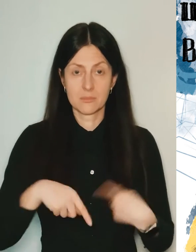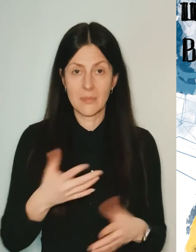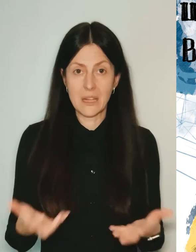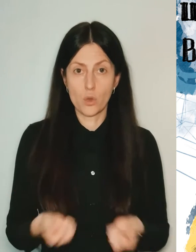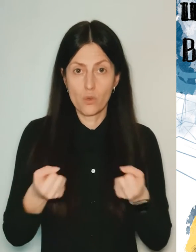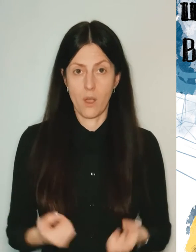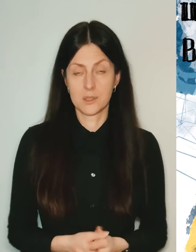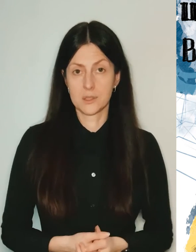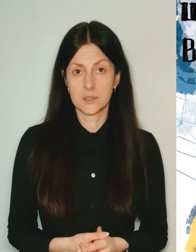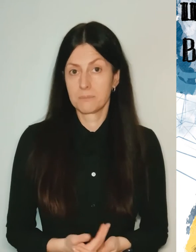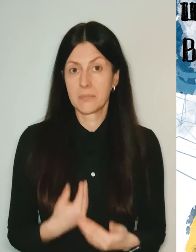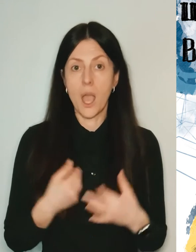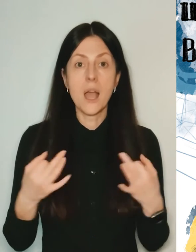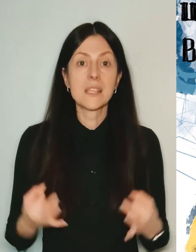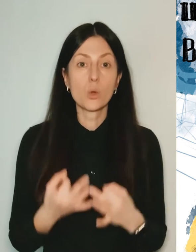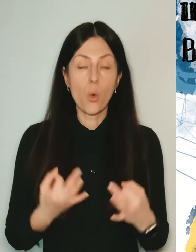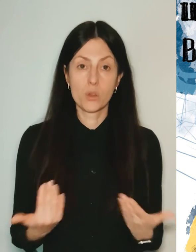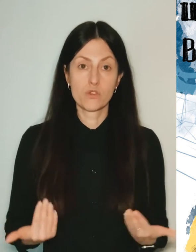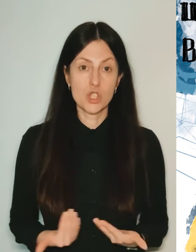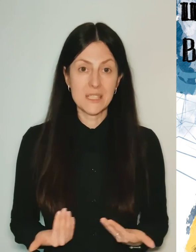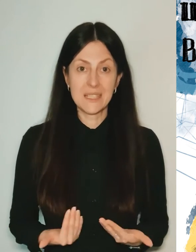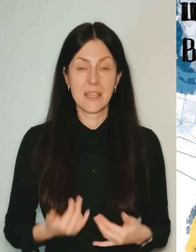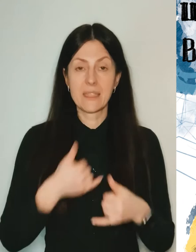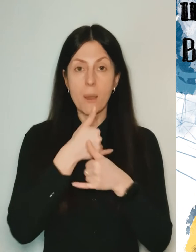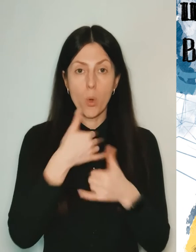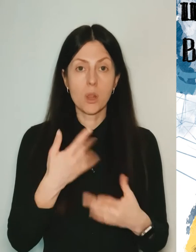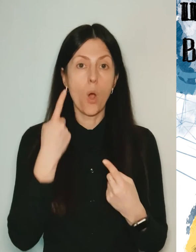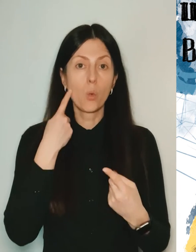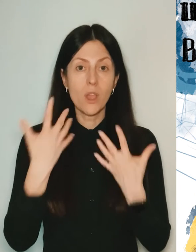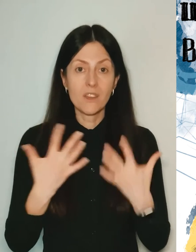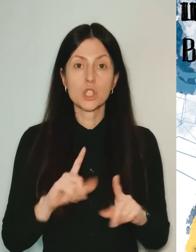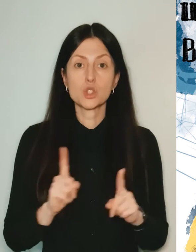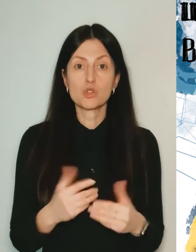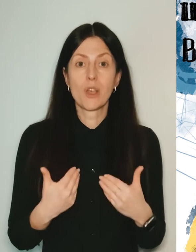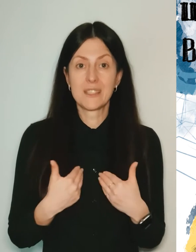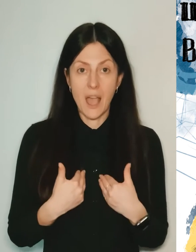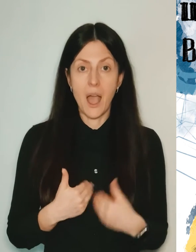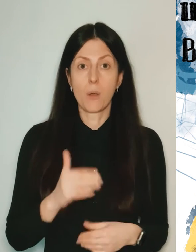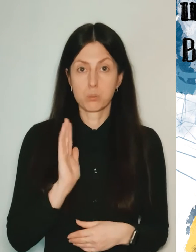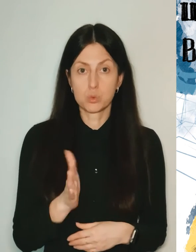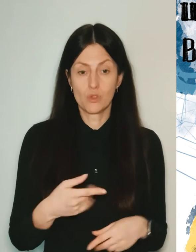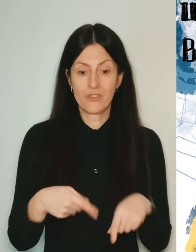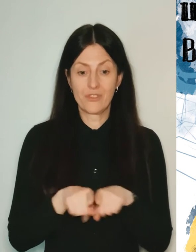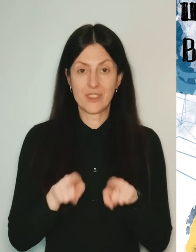I never imagined in my life that I would live in this.